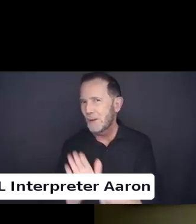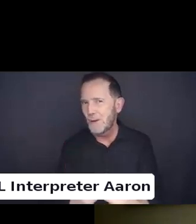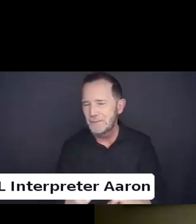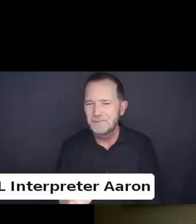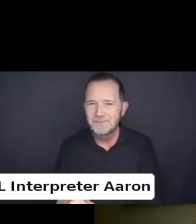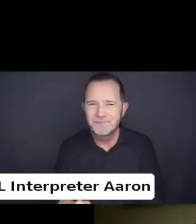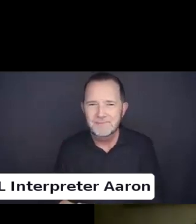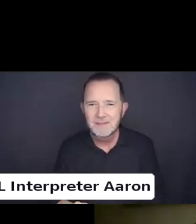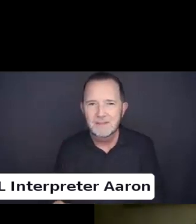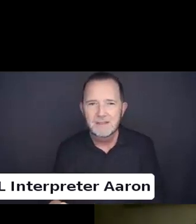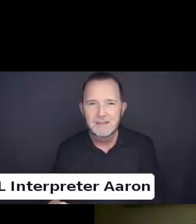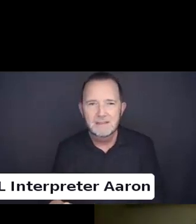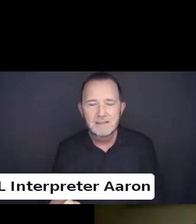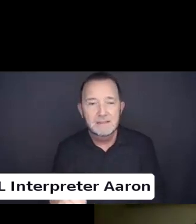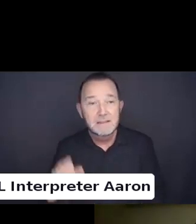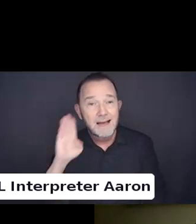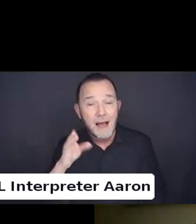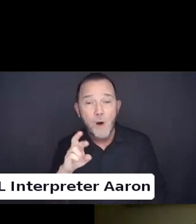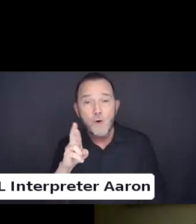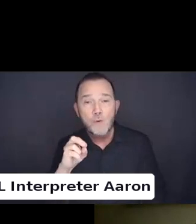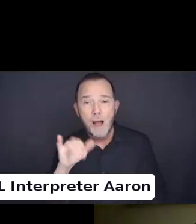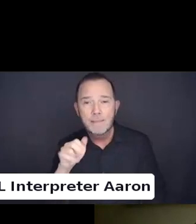Hi everybody.